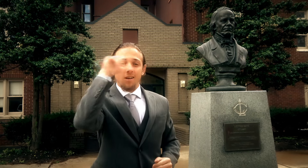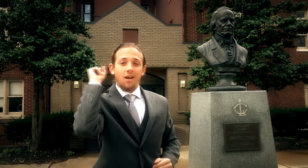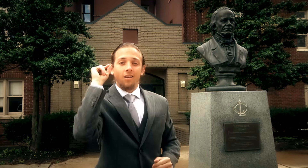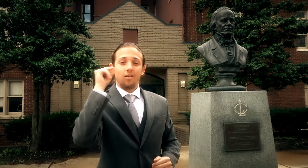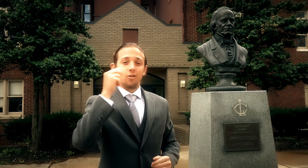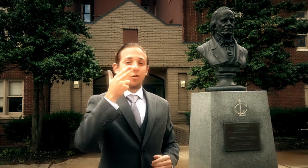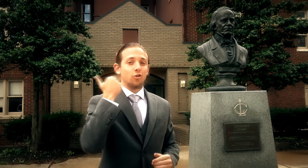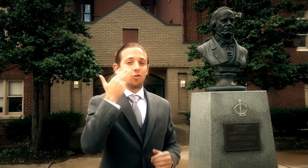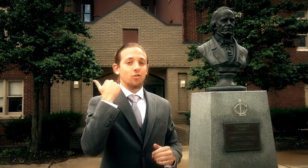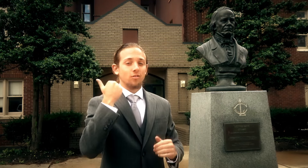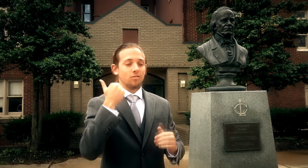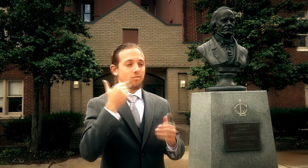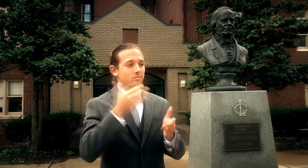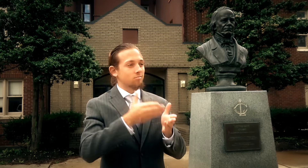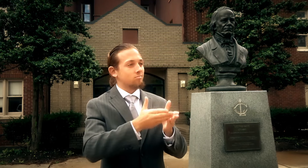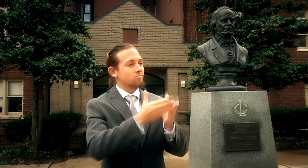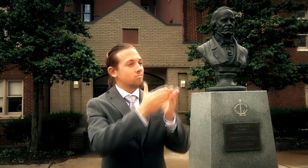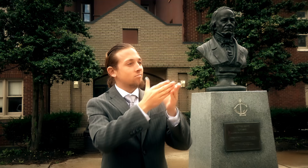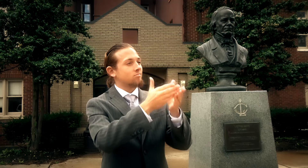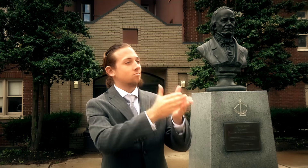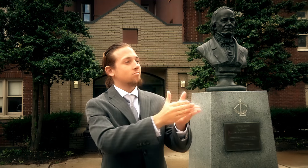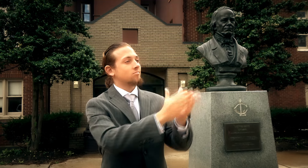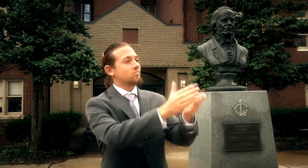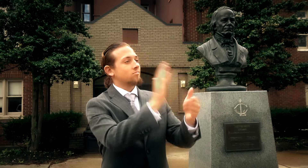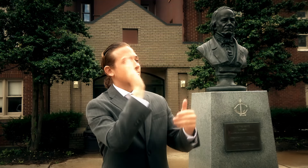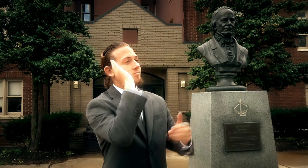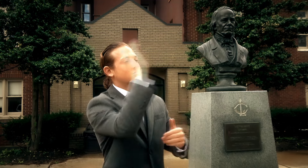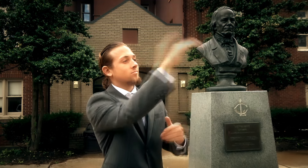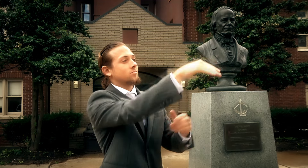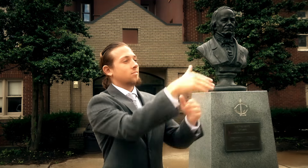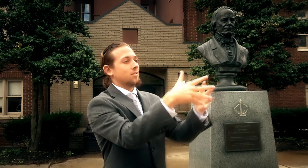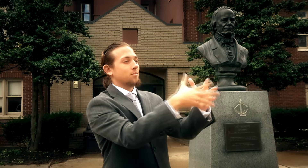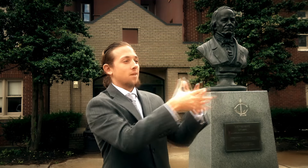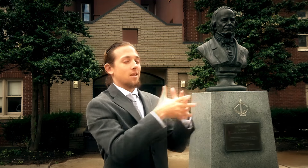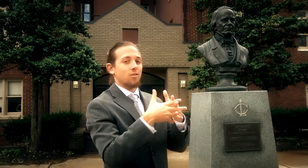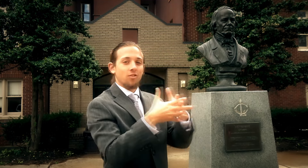Gallaudet and Clerc set sail for America.